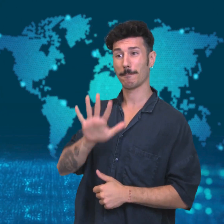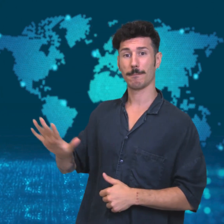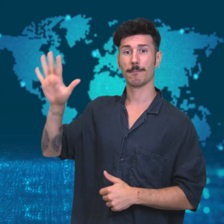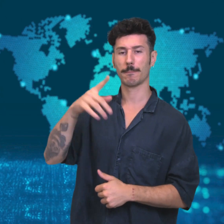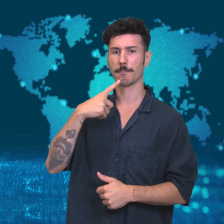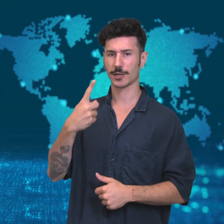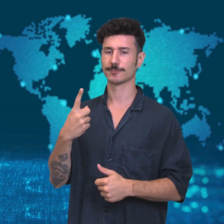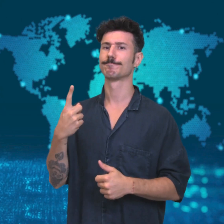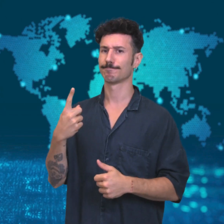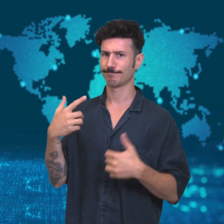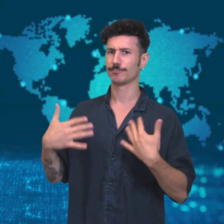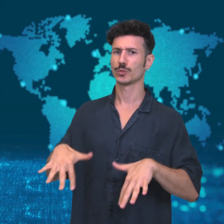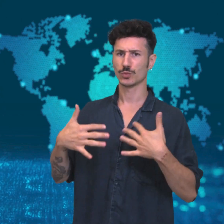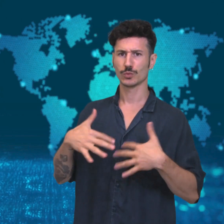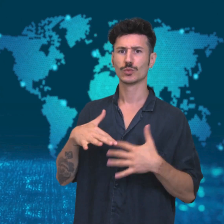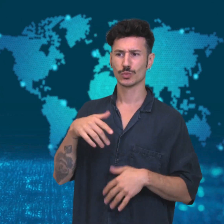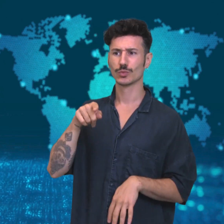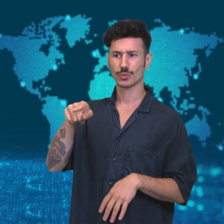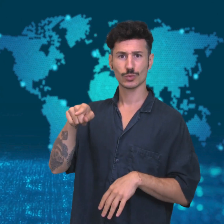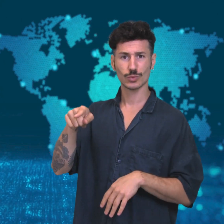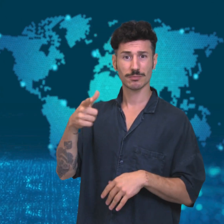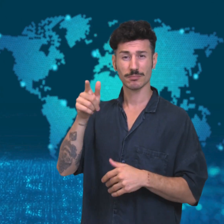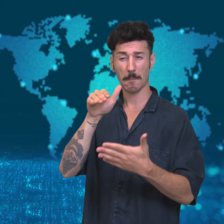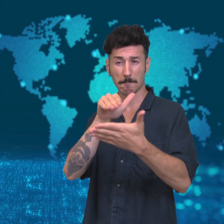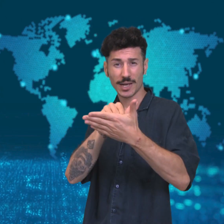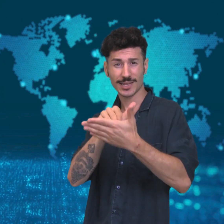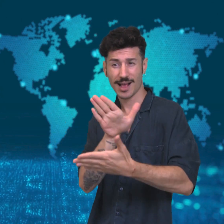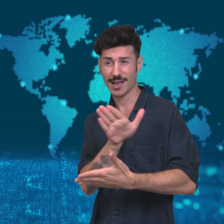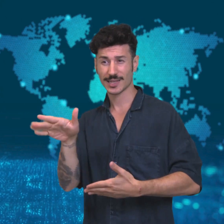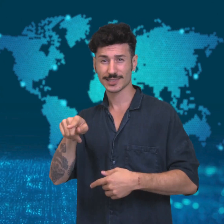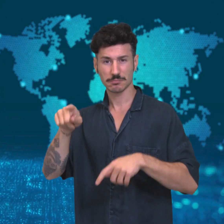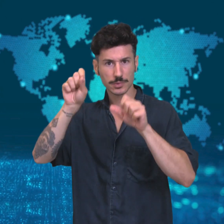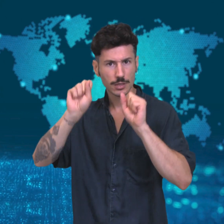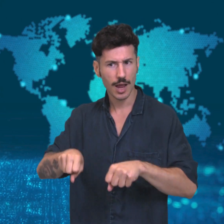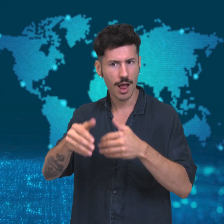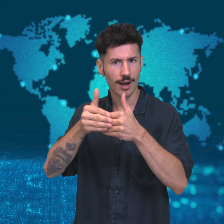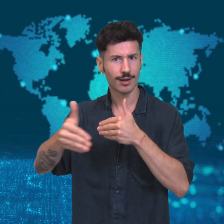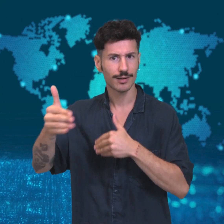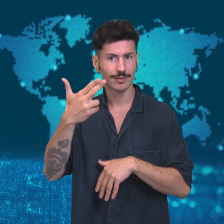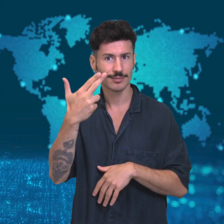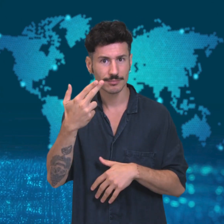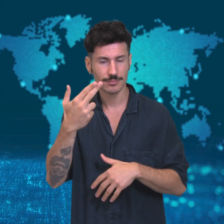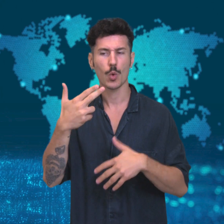European allies agreed that sales of weapons would be a threat